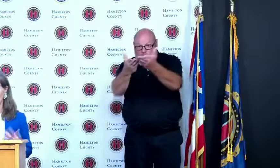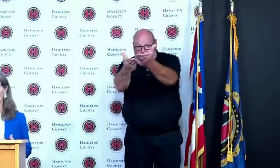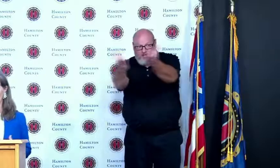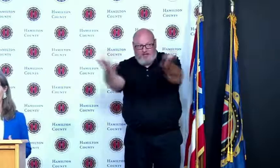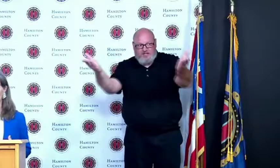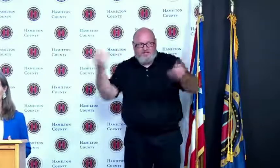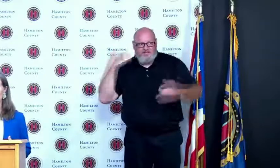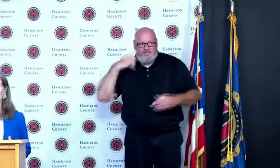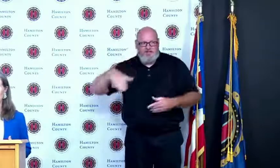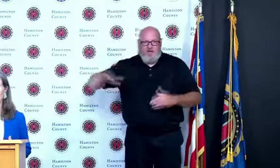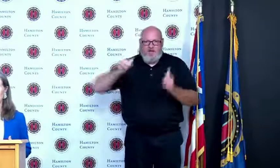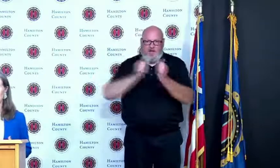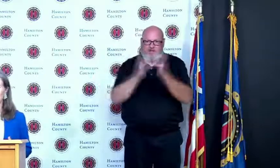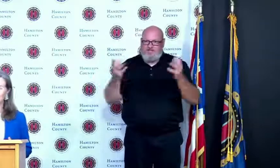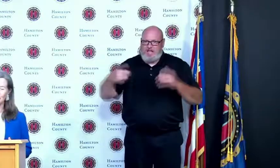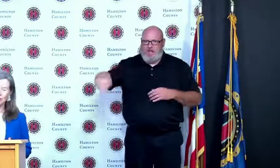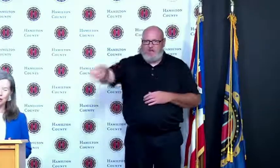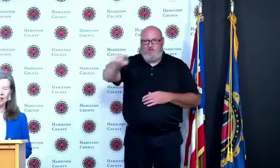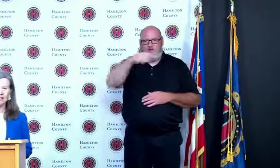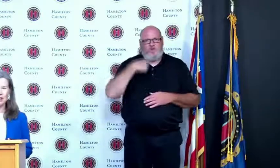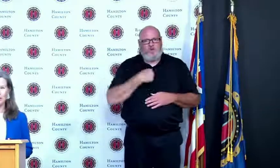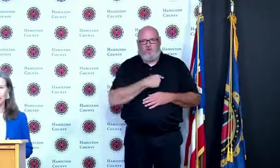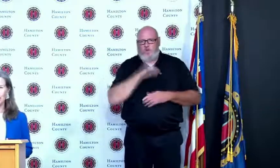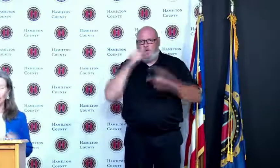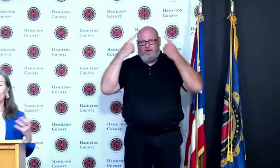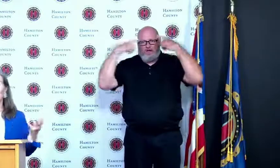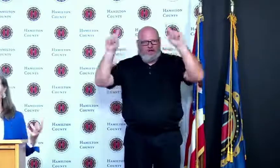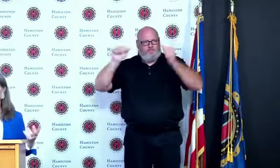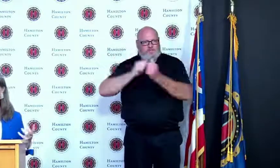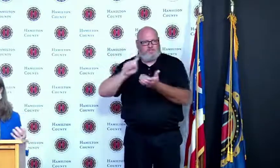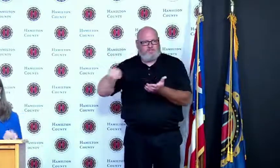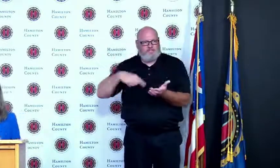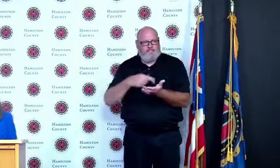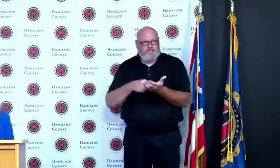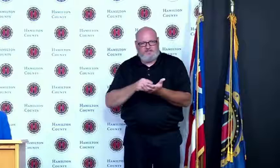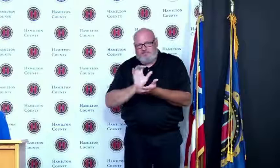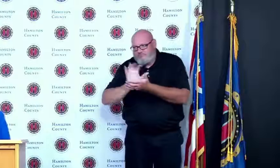critical to pushing out information you've joined us every week or every day as the case may be